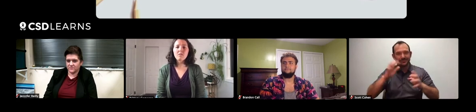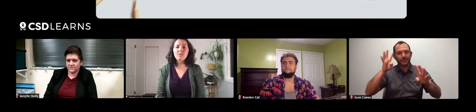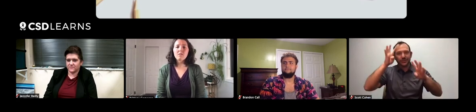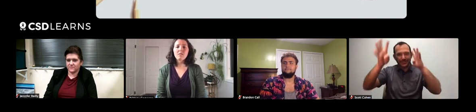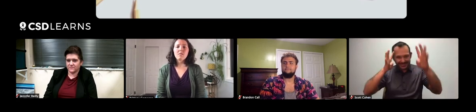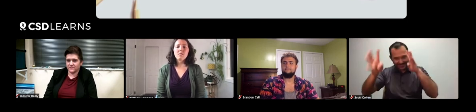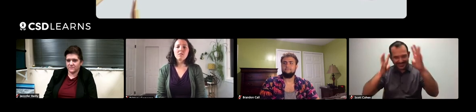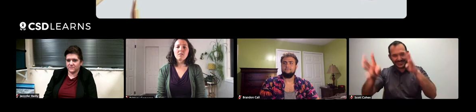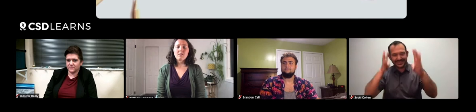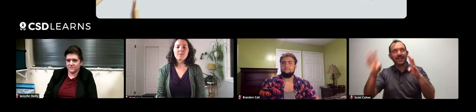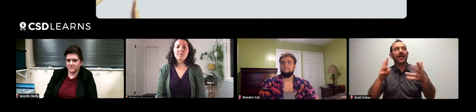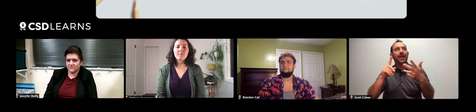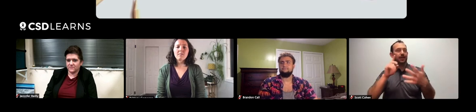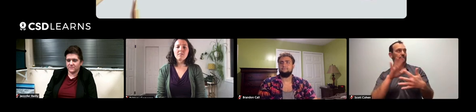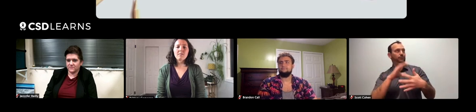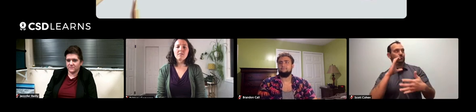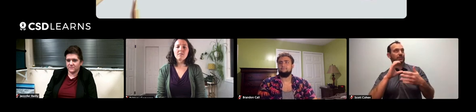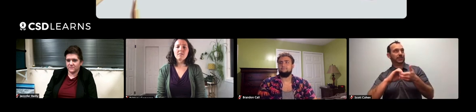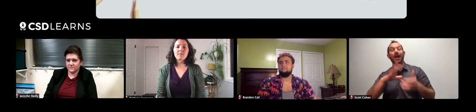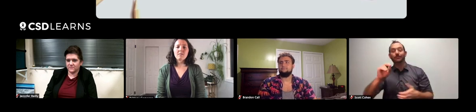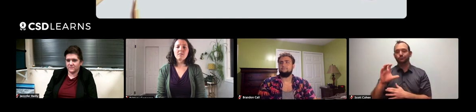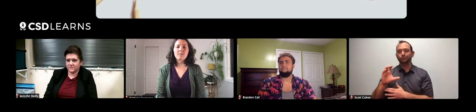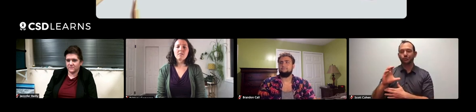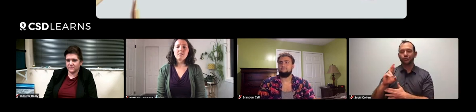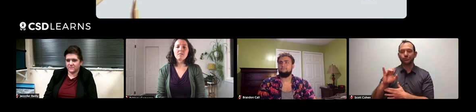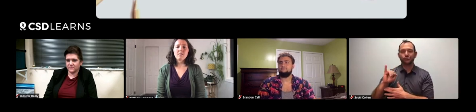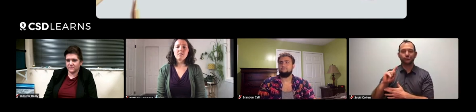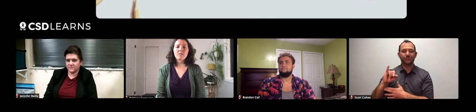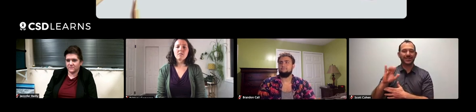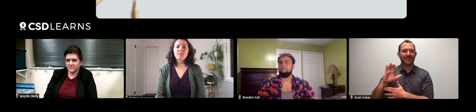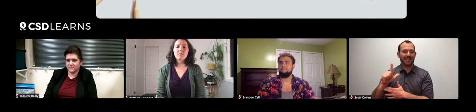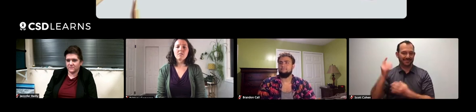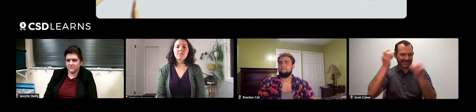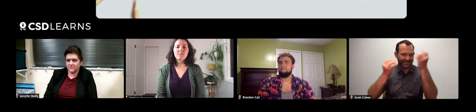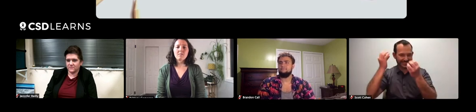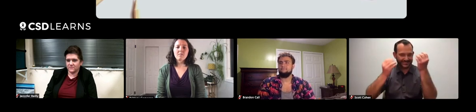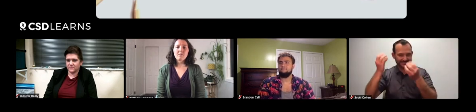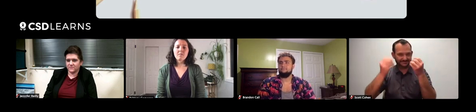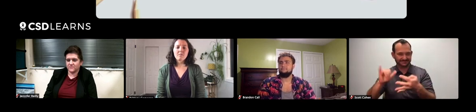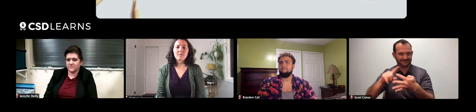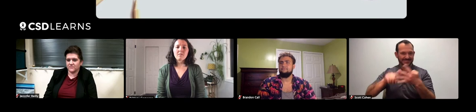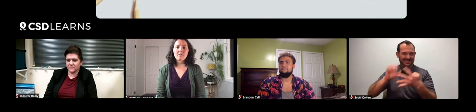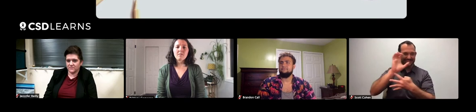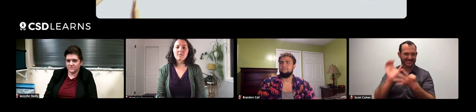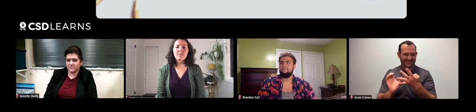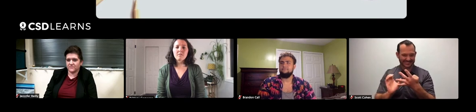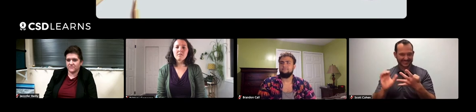innovation, and critical thinking skills, the four C's.